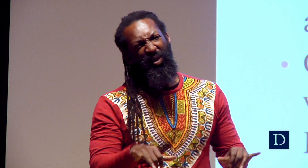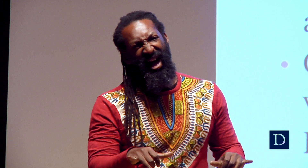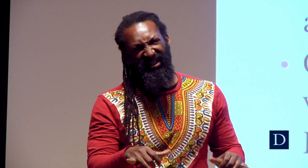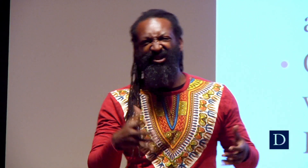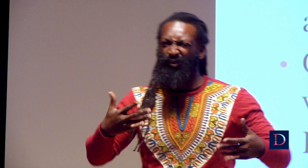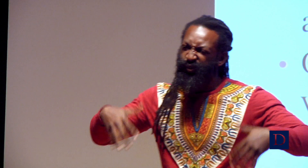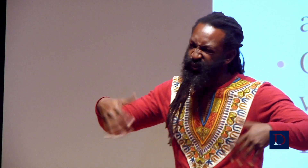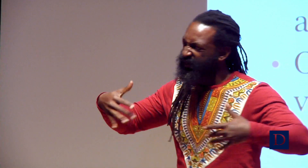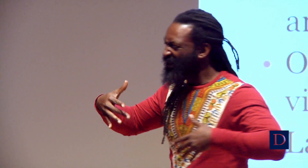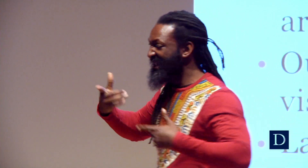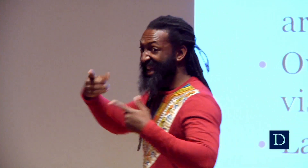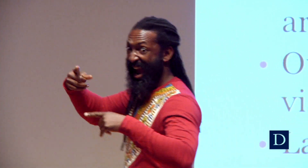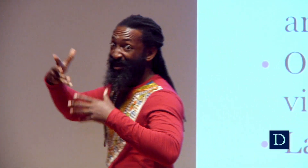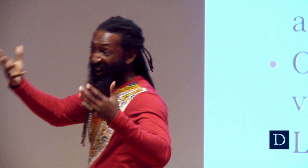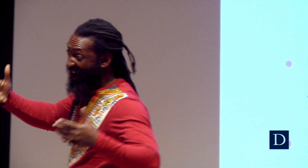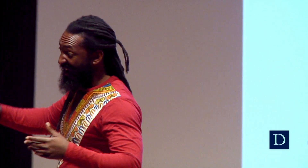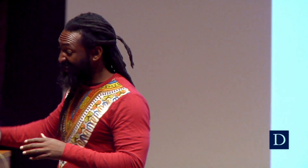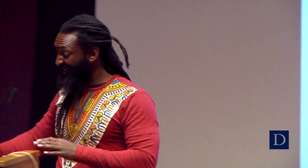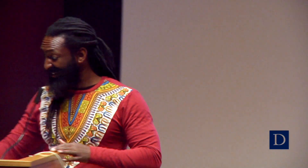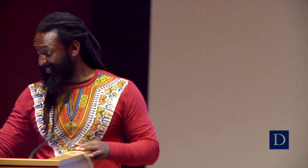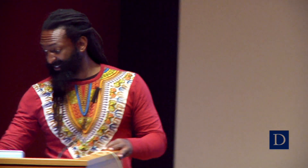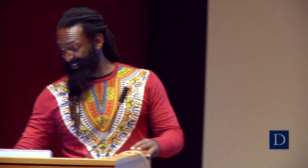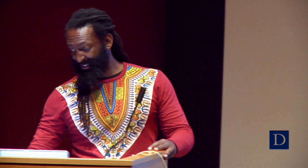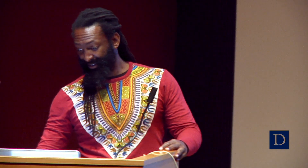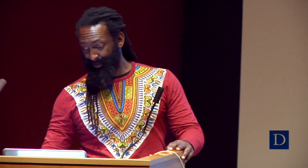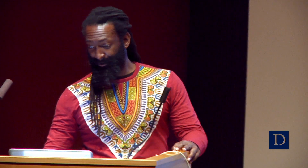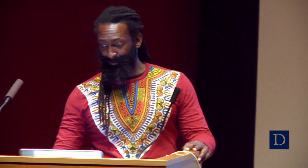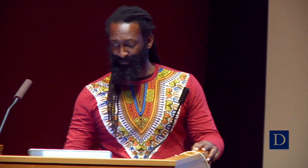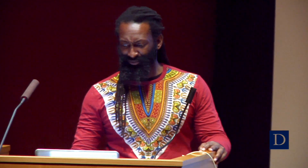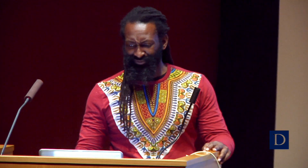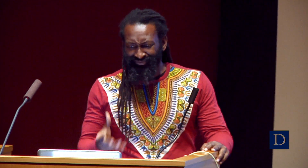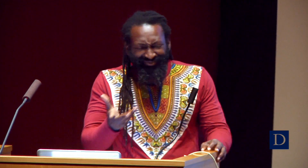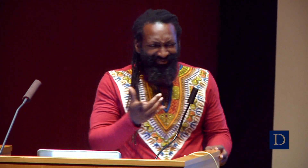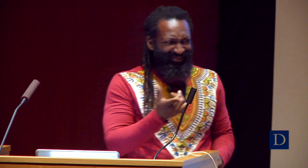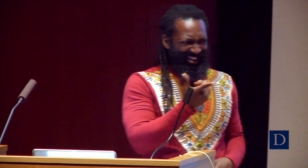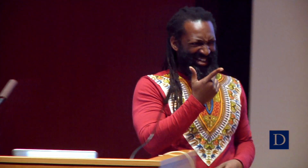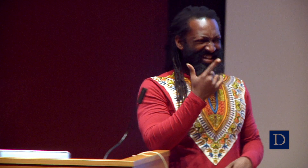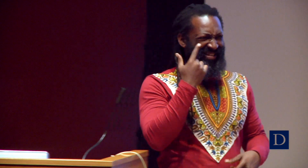So in all situations, I try to do that. I try to respect others in whatever labels they use as well.